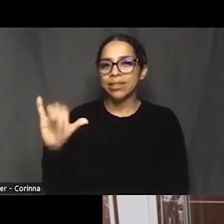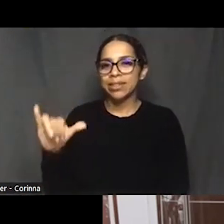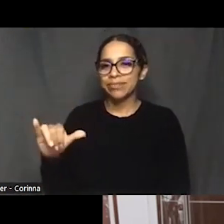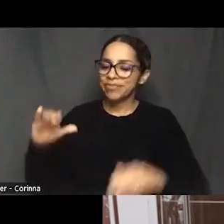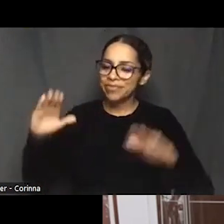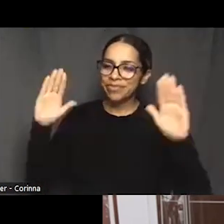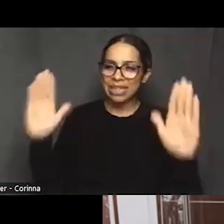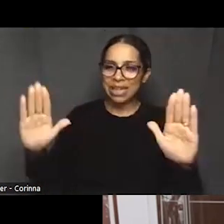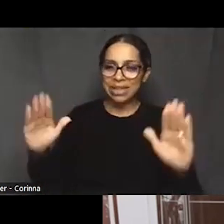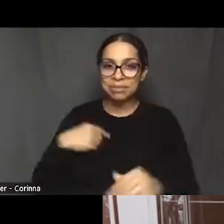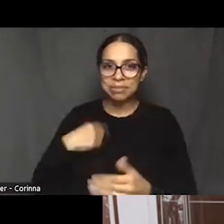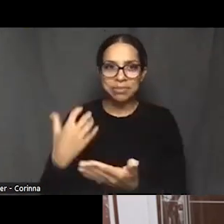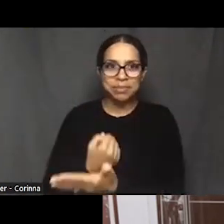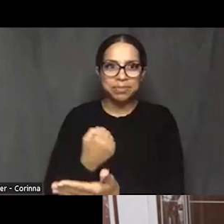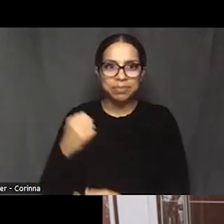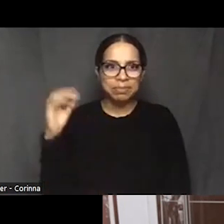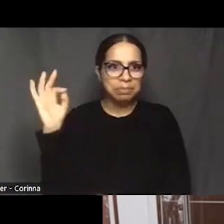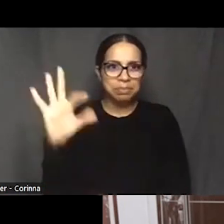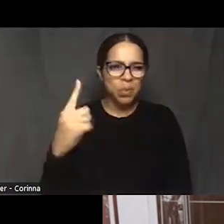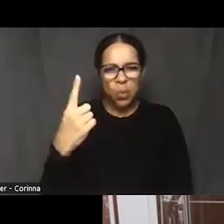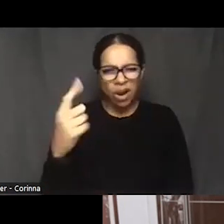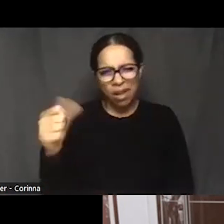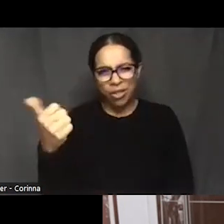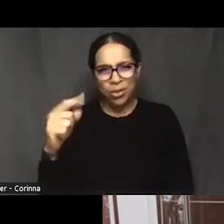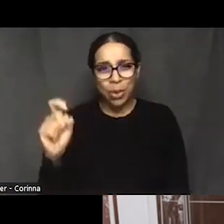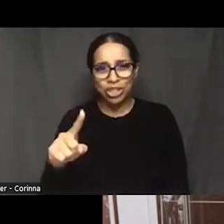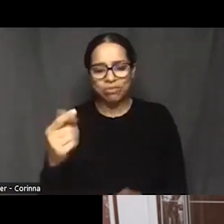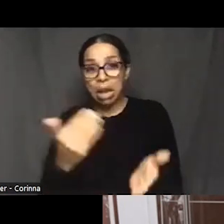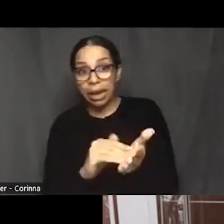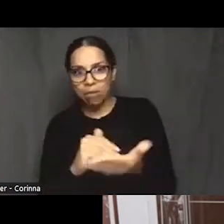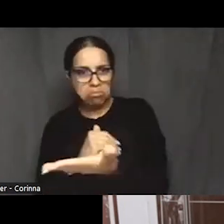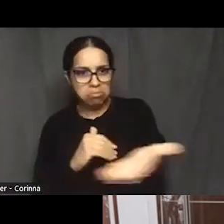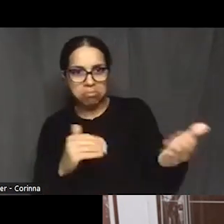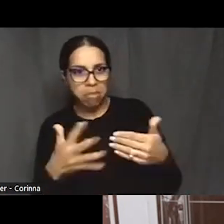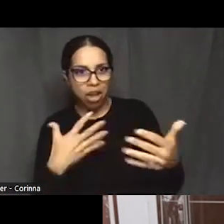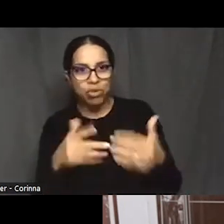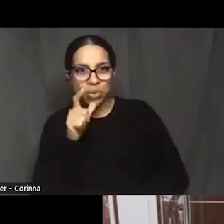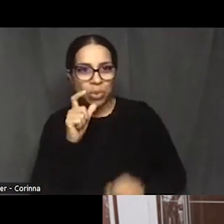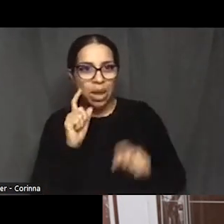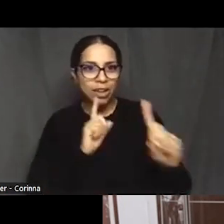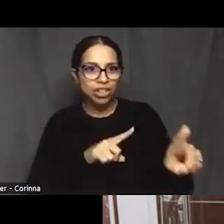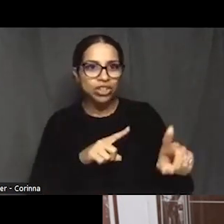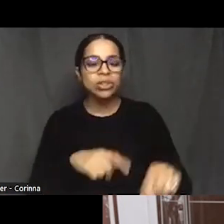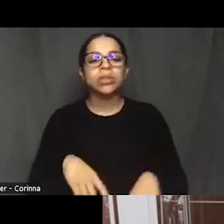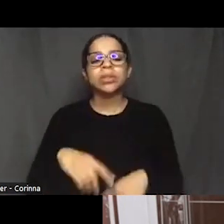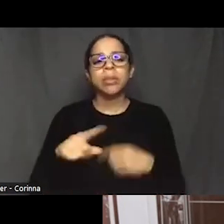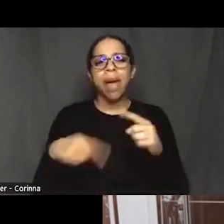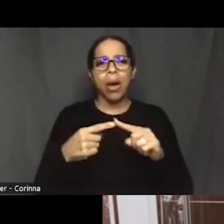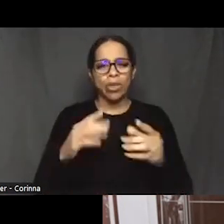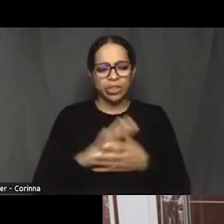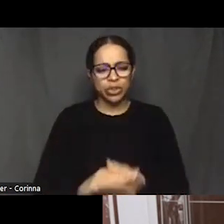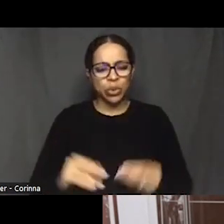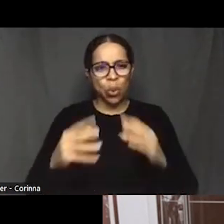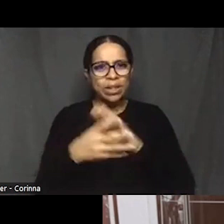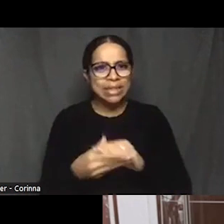And again, anybody can answer about the the kind of the stories, the messages that you're telling here.